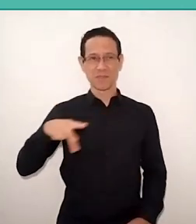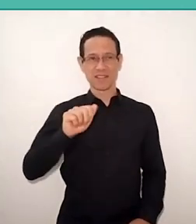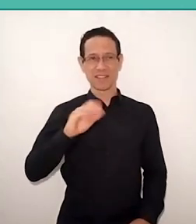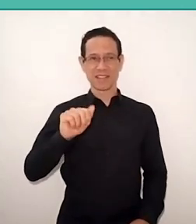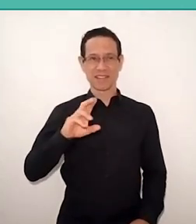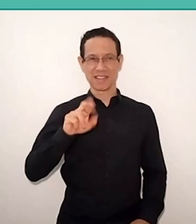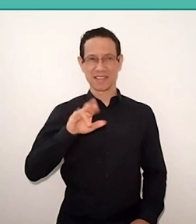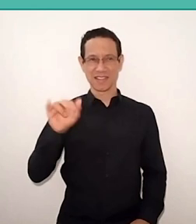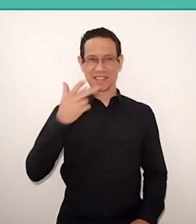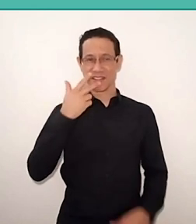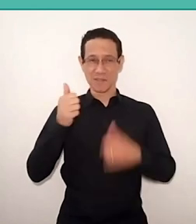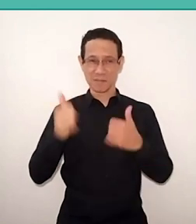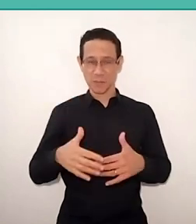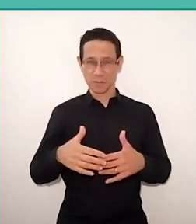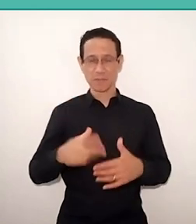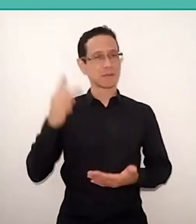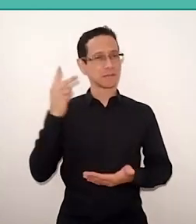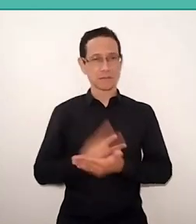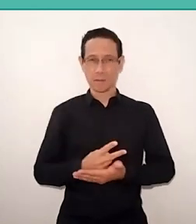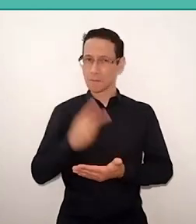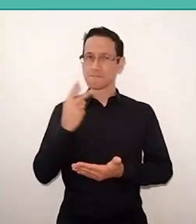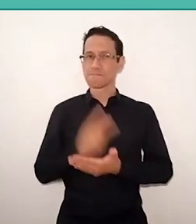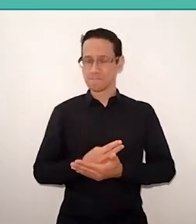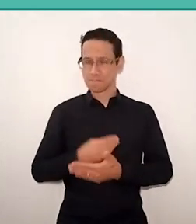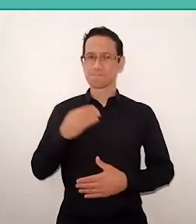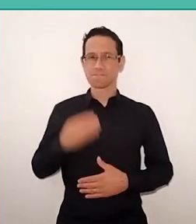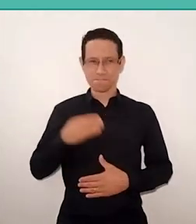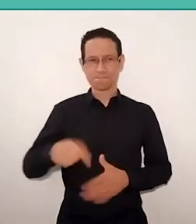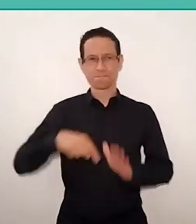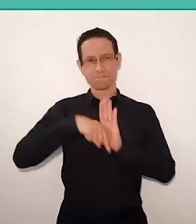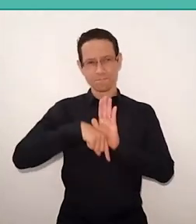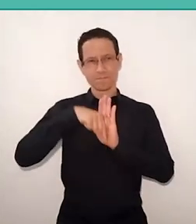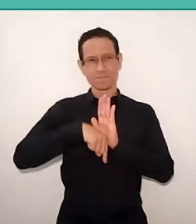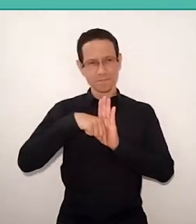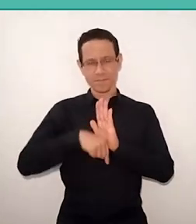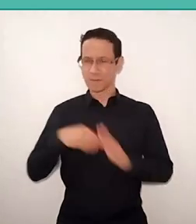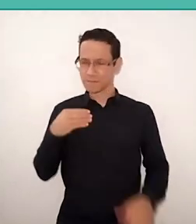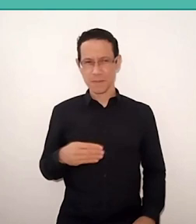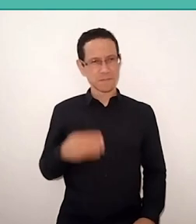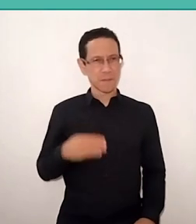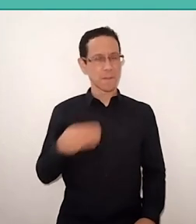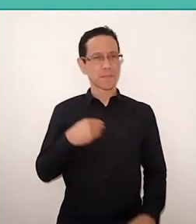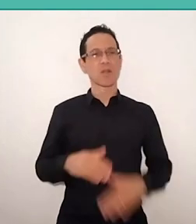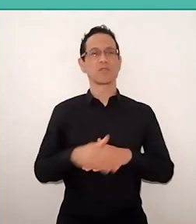corrected himself from the dialogue, was remade from the dialogue, remade itself from the criticisms,